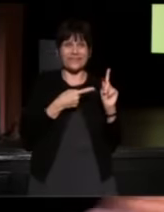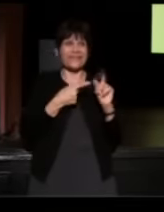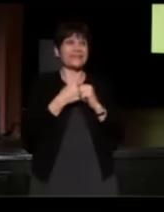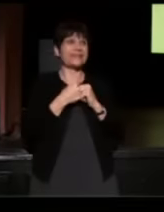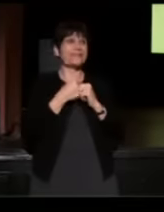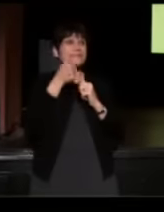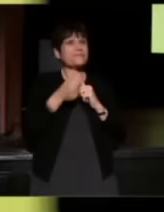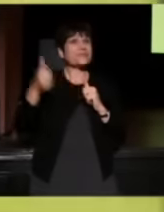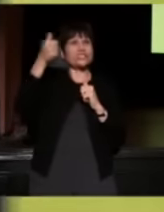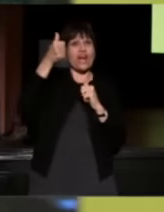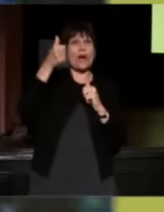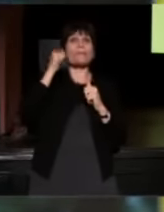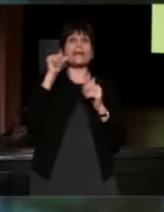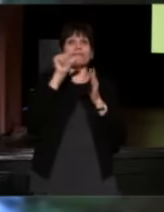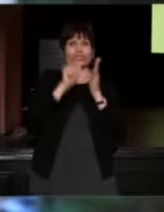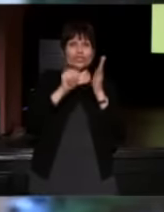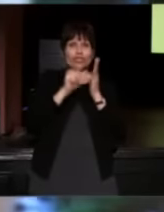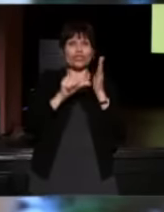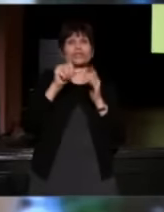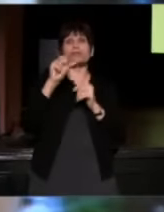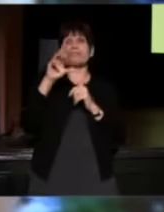I think in so many ways, Ted Weaver is